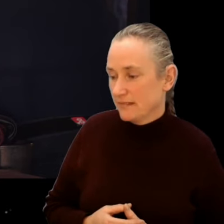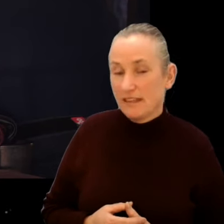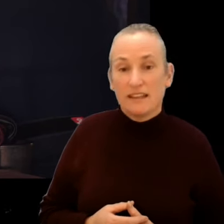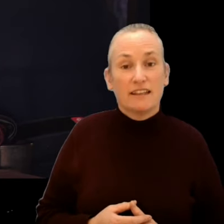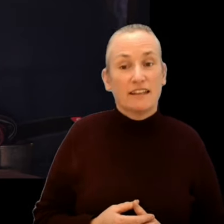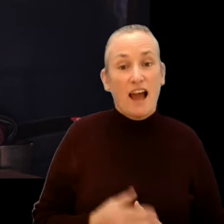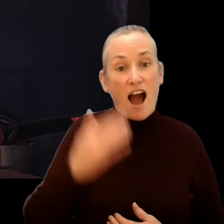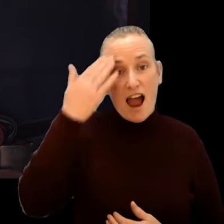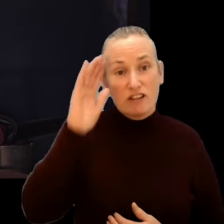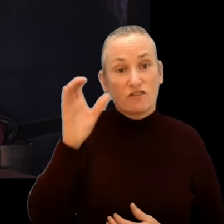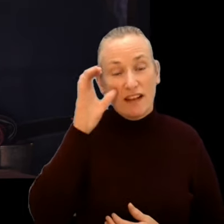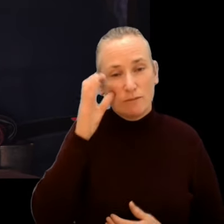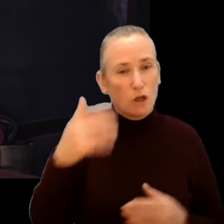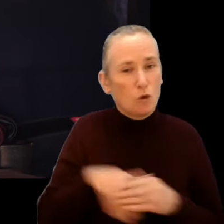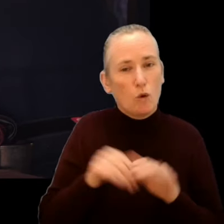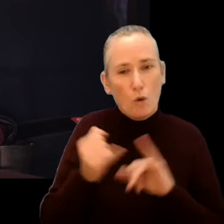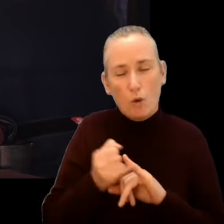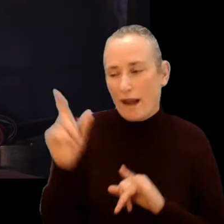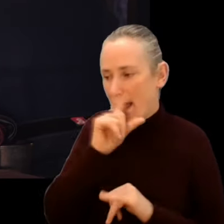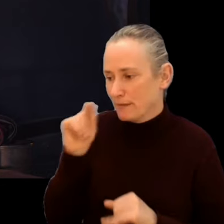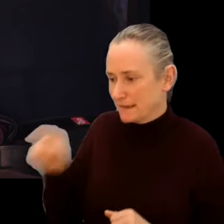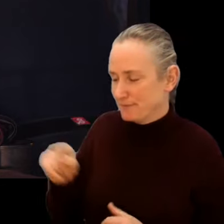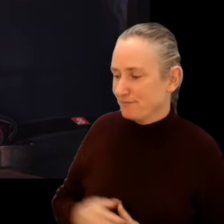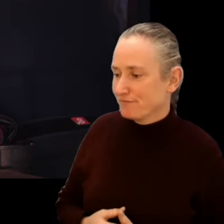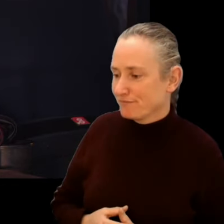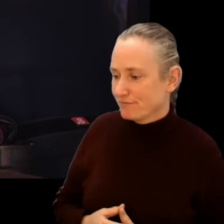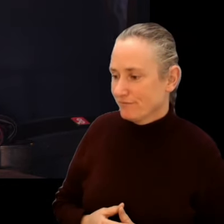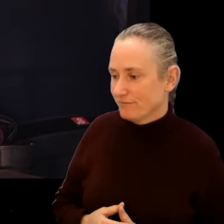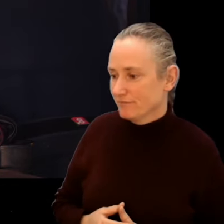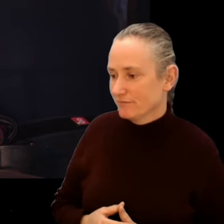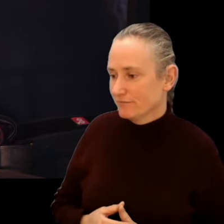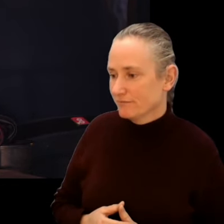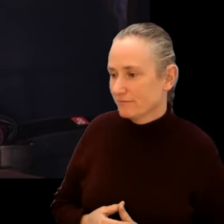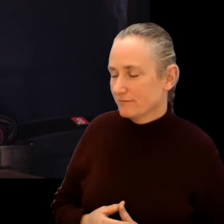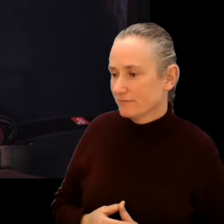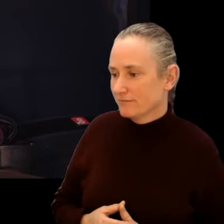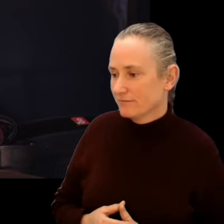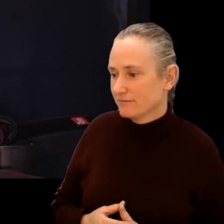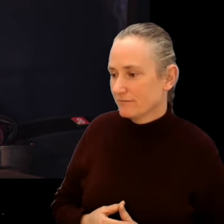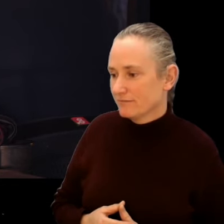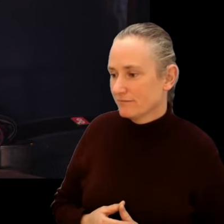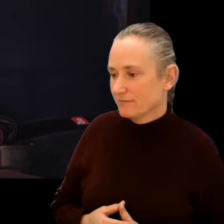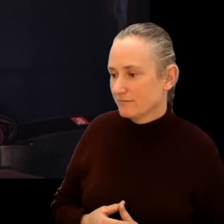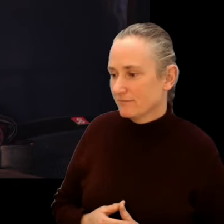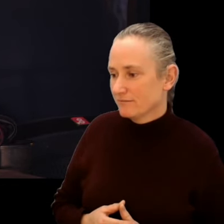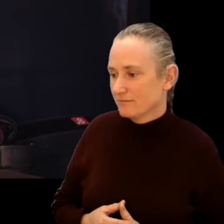Other strands feature such heavyweights as Dave Tynan, TJ O’Grady Peyton, Tristan Heanue, Fergus Daly and Mia Mullarkey.